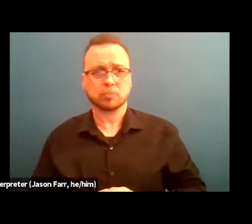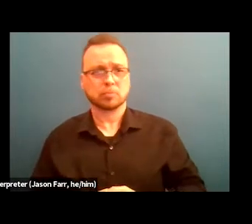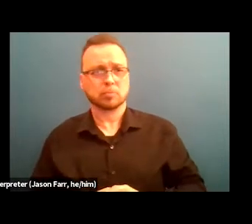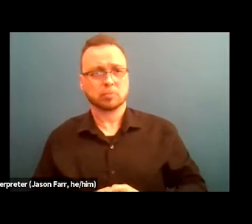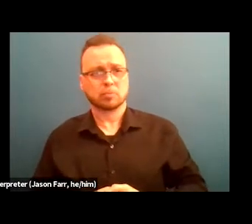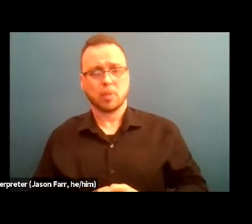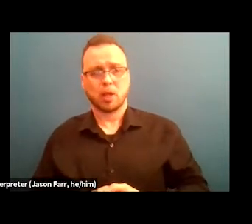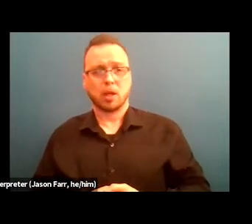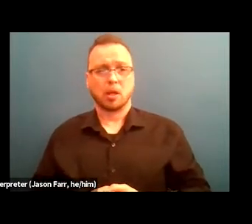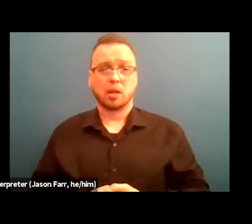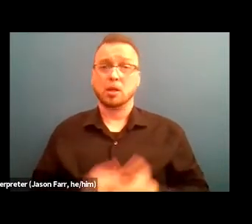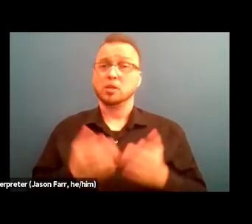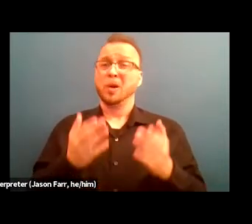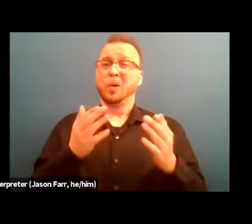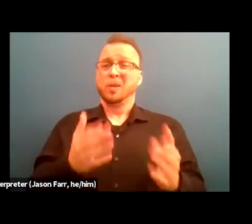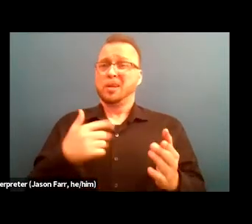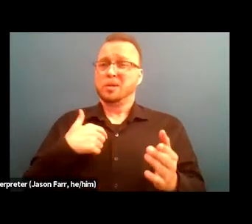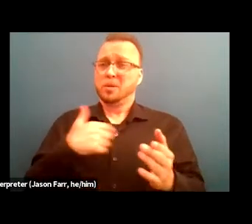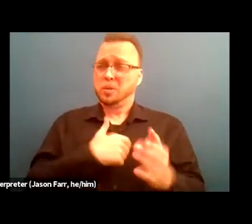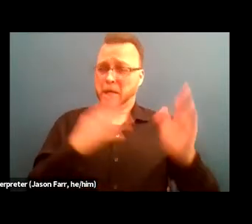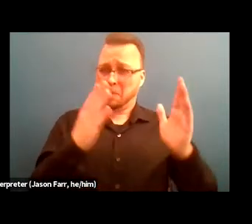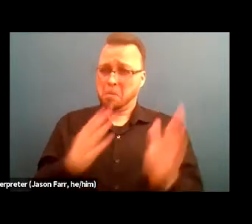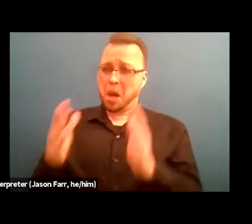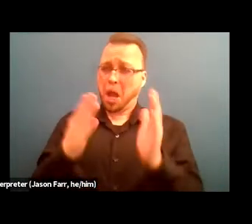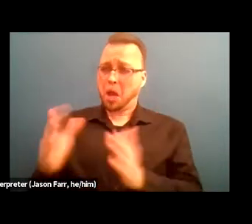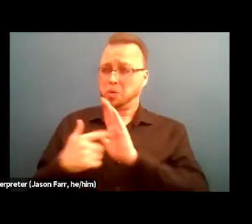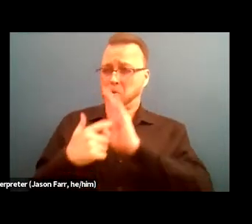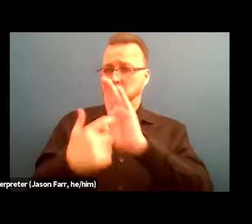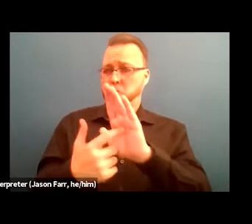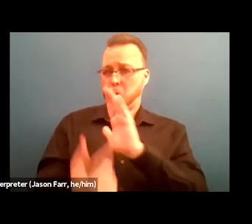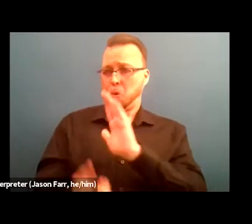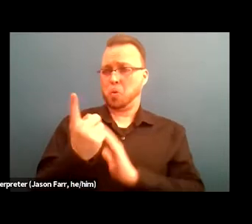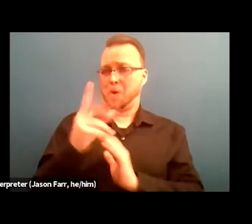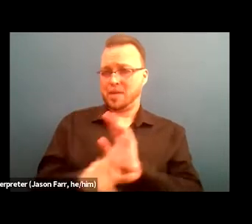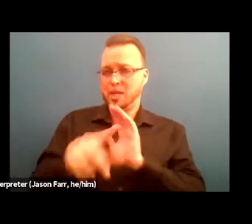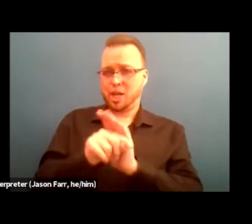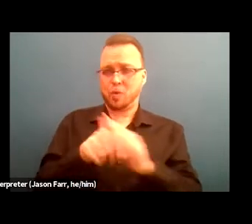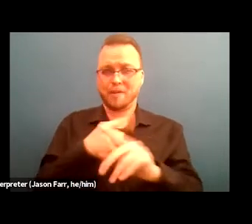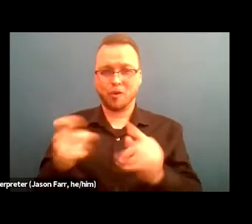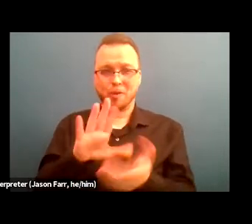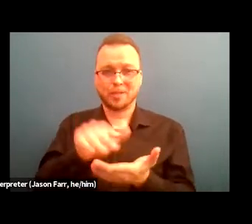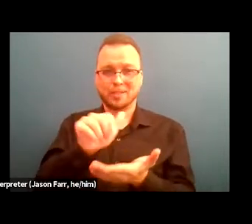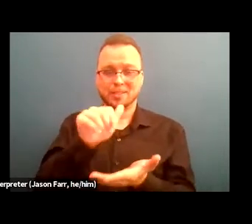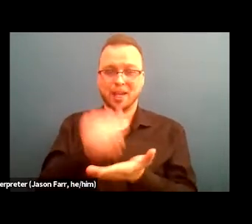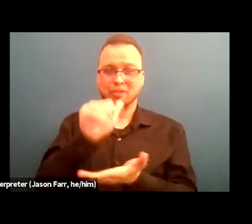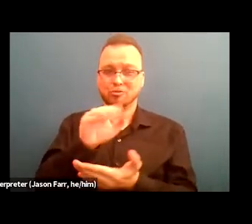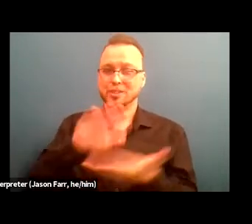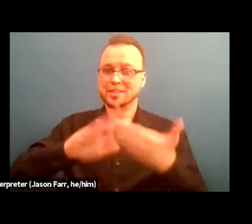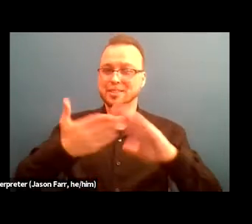So here we had prepared brief video from Central City Concern's Recovery Peer Mentor program, which is also based in Portland, Oregon,